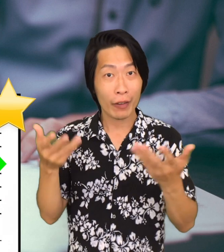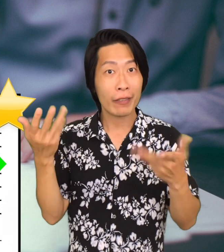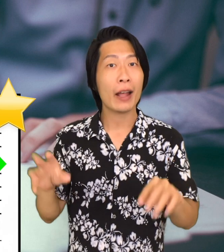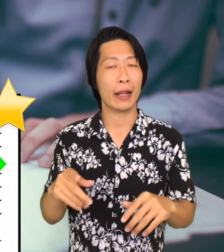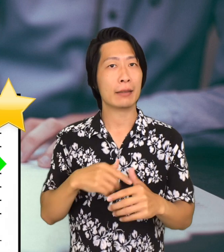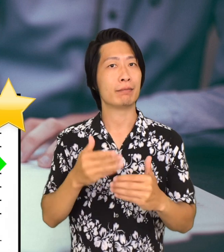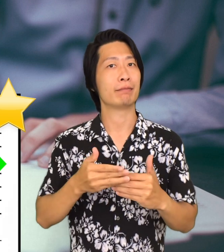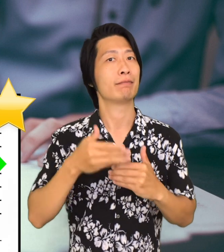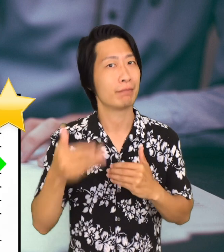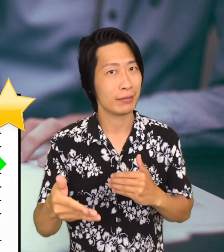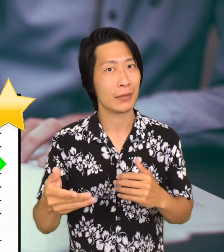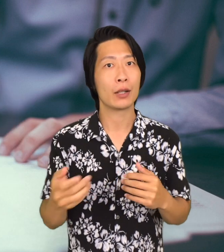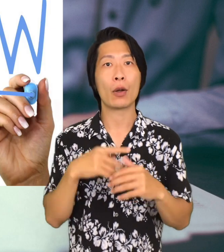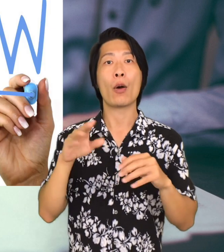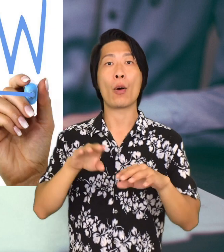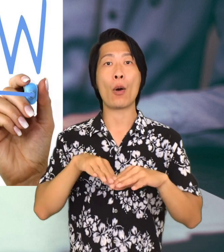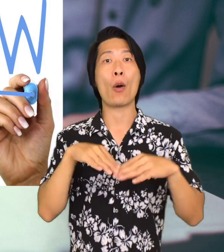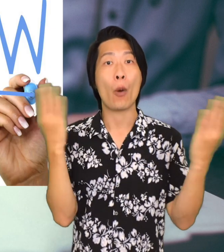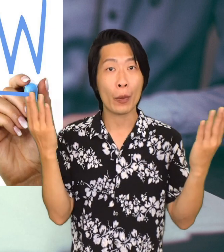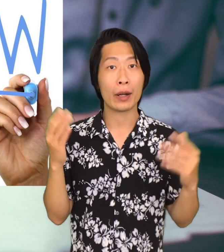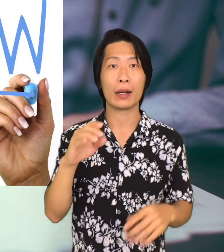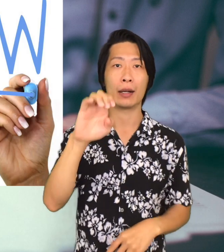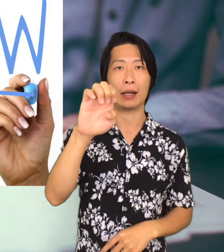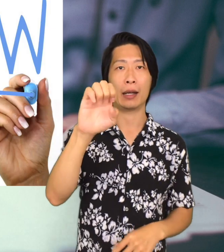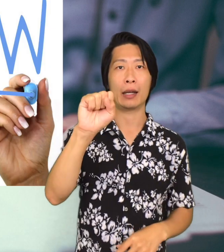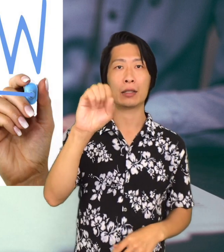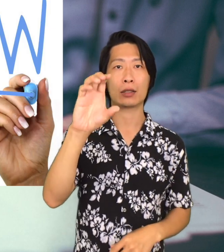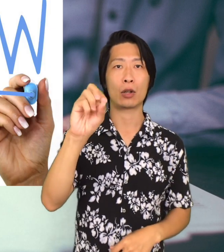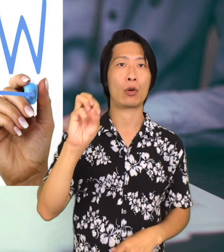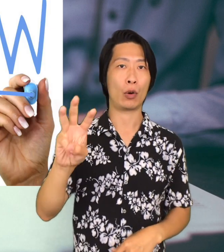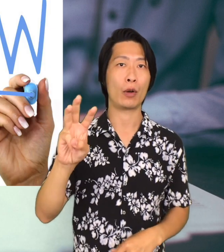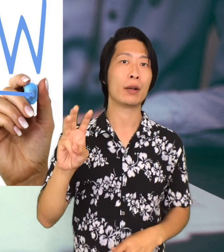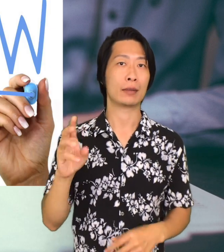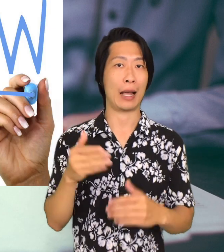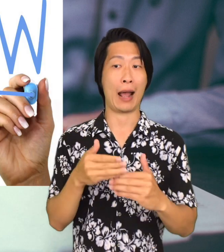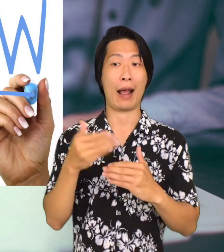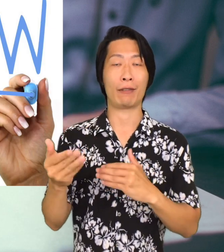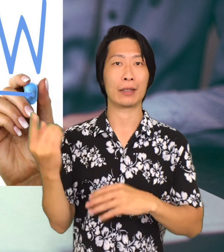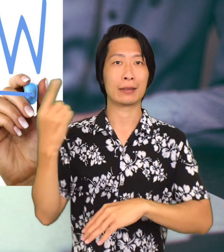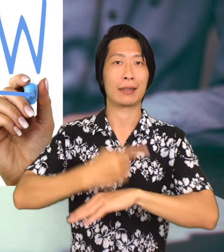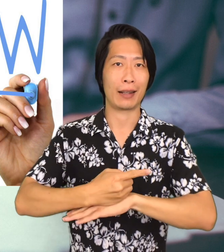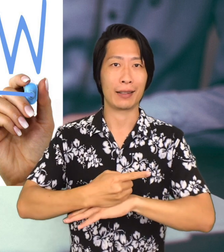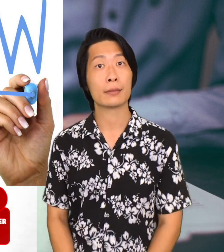is to open escrow the next business day after acceptance.